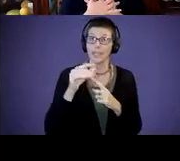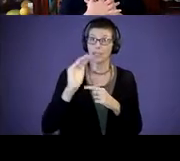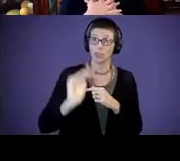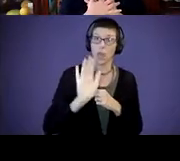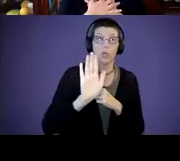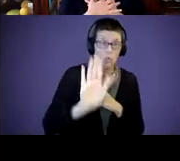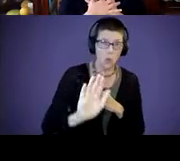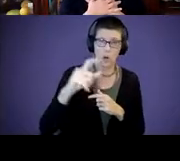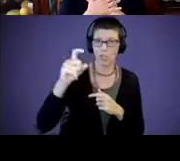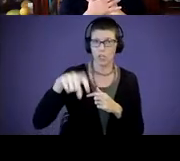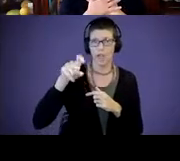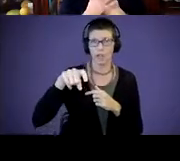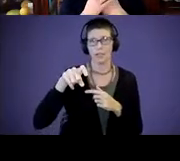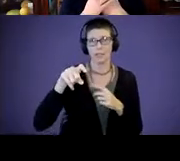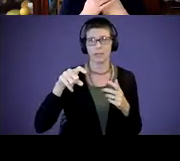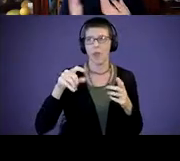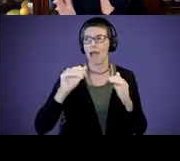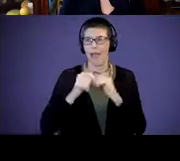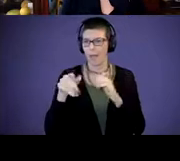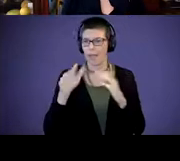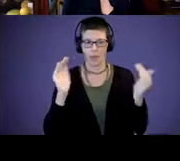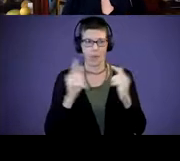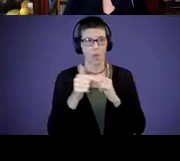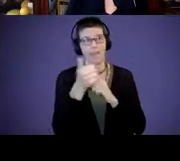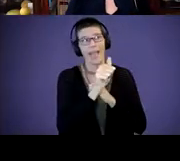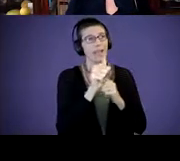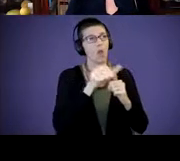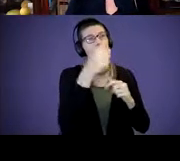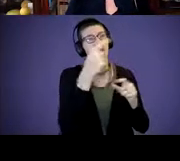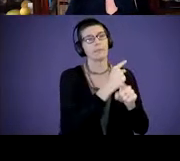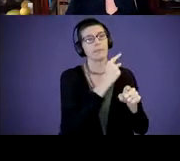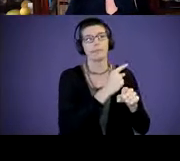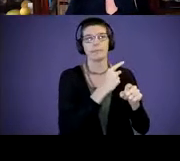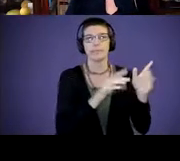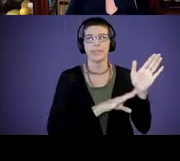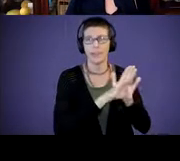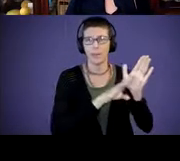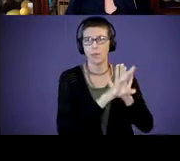is in comparison to any anticipated typical development and developmental growth. Only